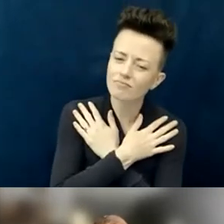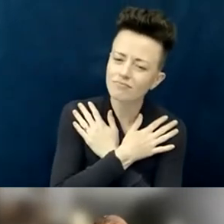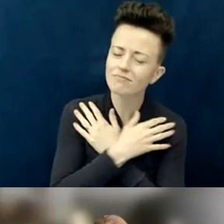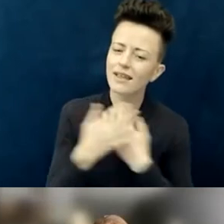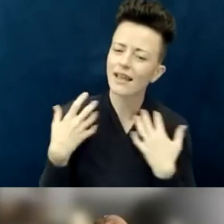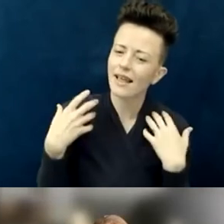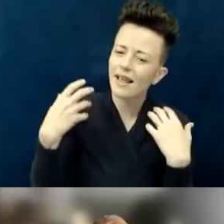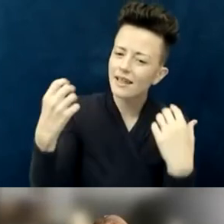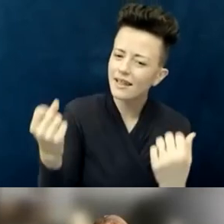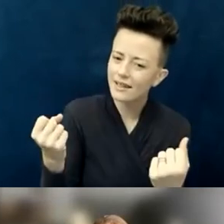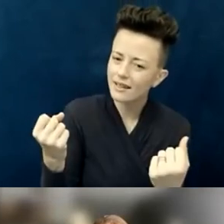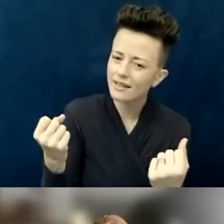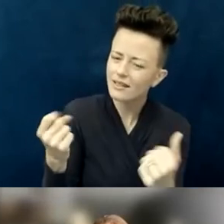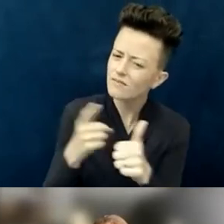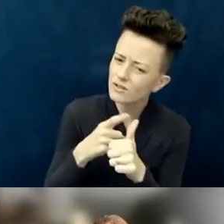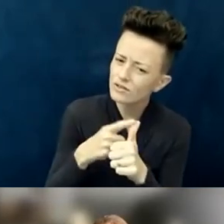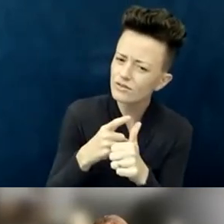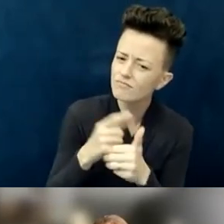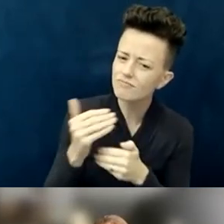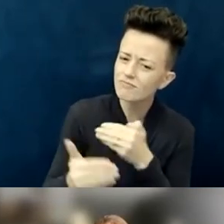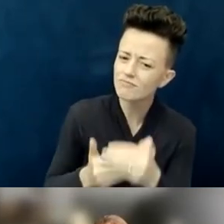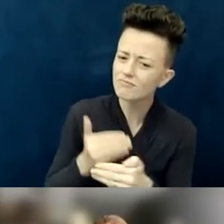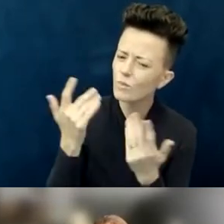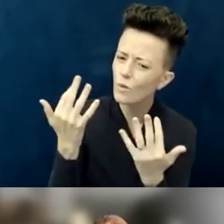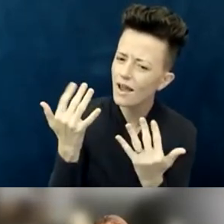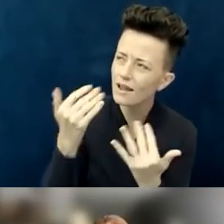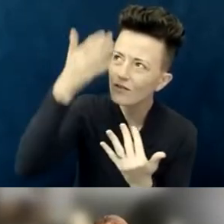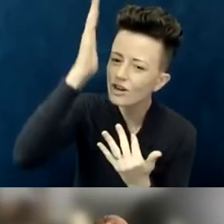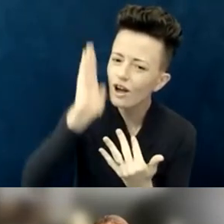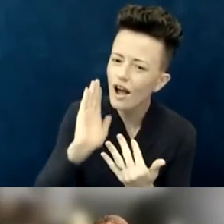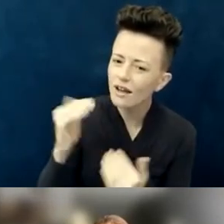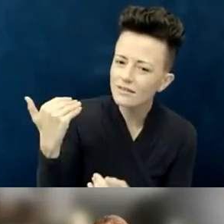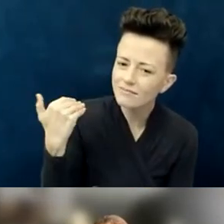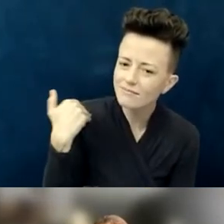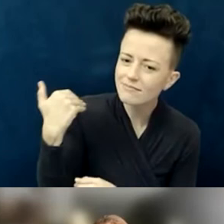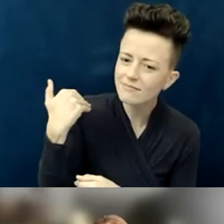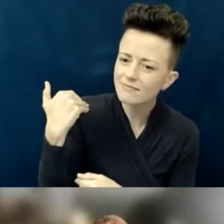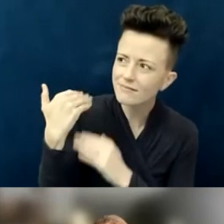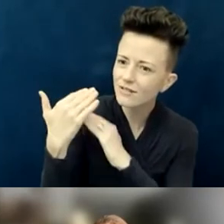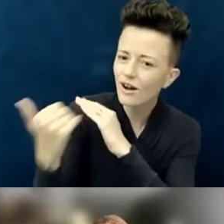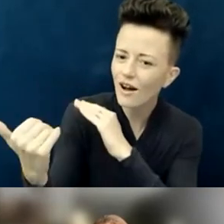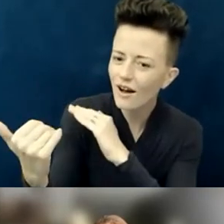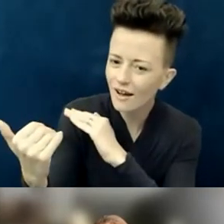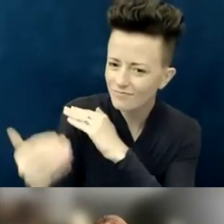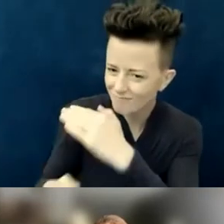that they also might have a heart nudging to be part of this together. So we do it together.